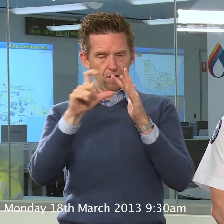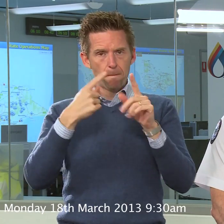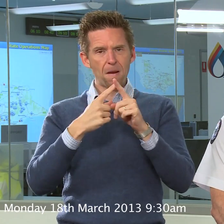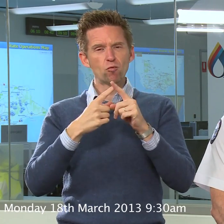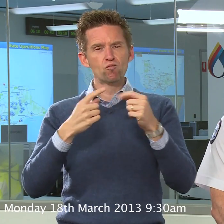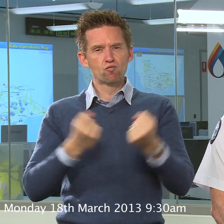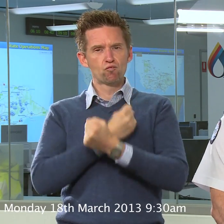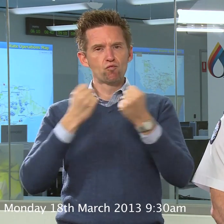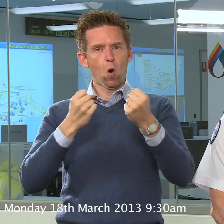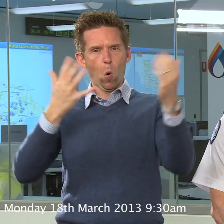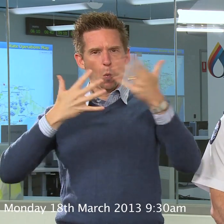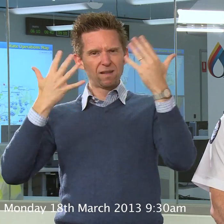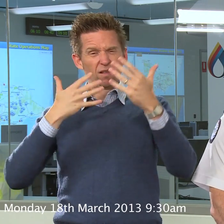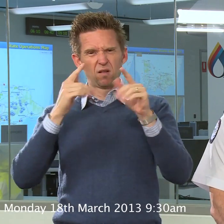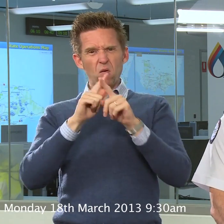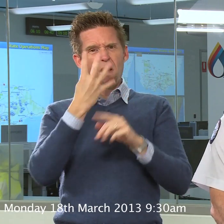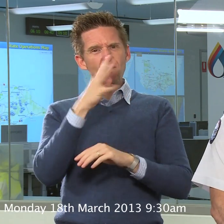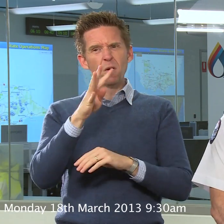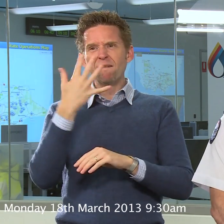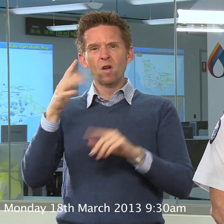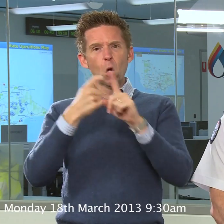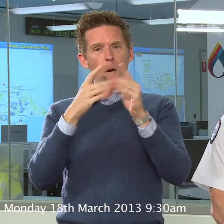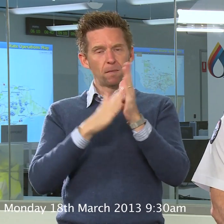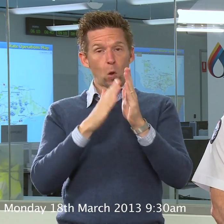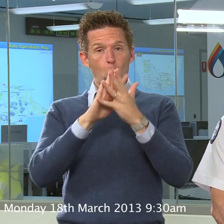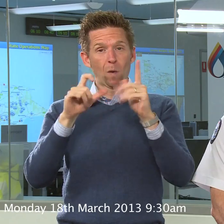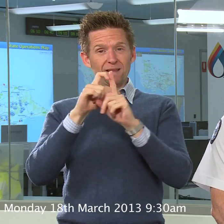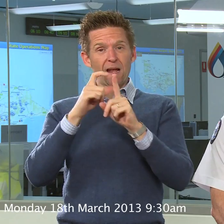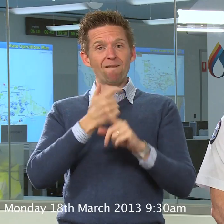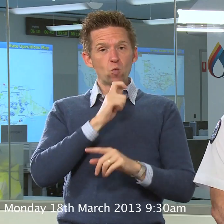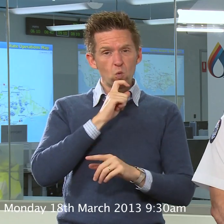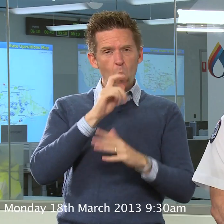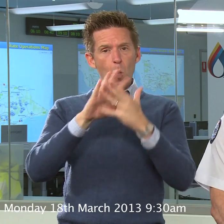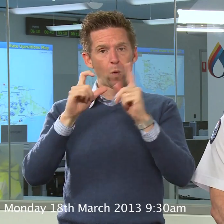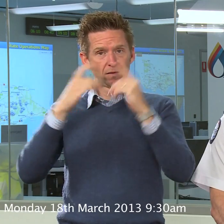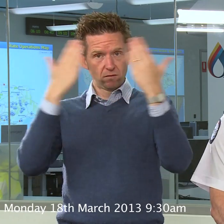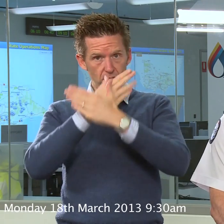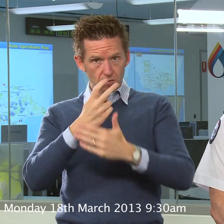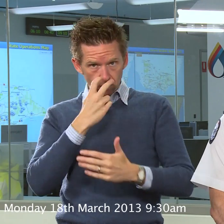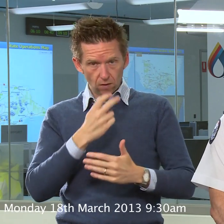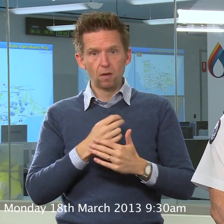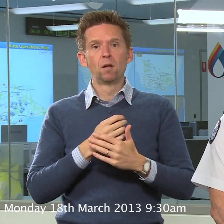The winds will be forty, fifty kilometres per hour through Wednesday afternoon and Wednesday evening, through the night and into Thursday.